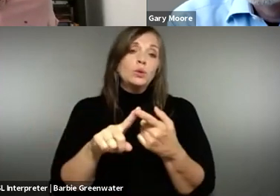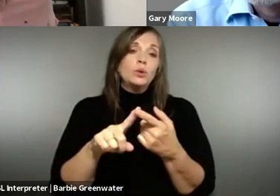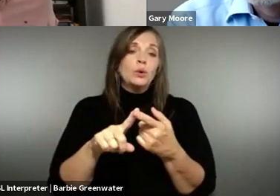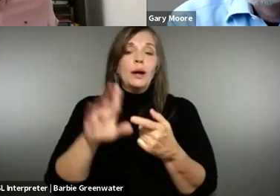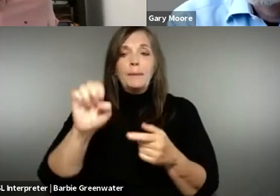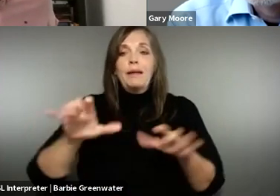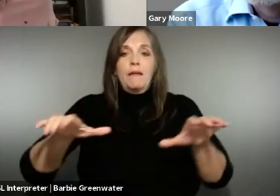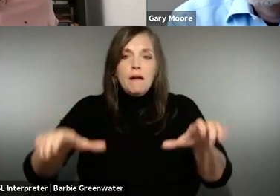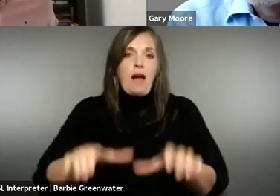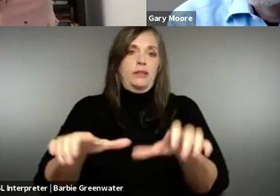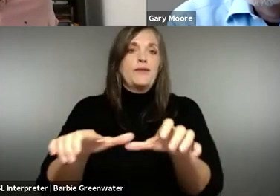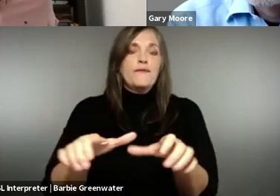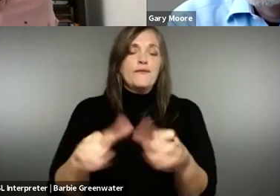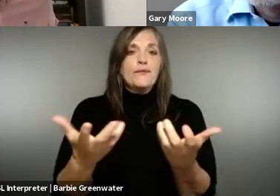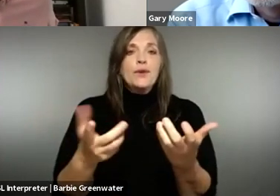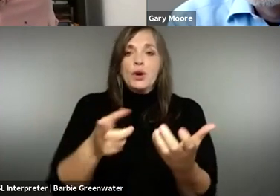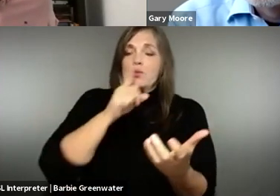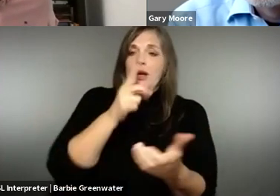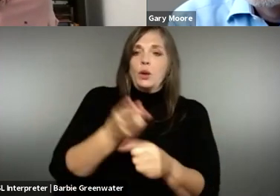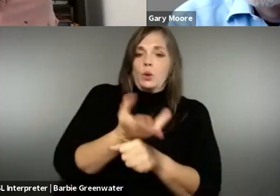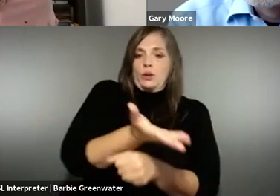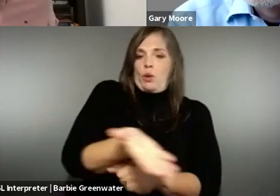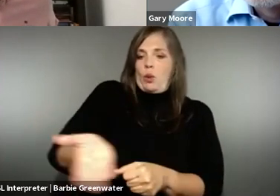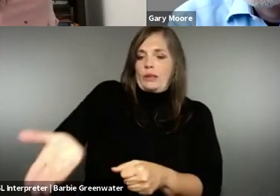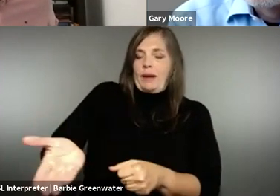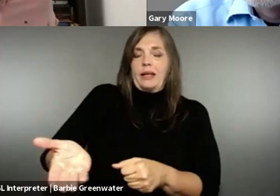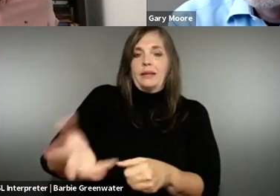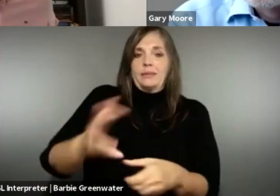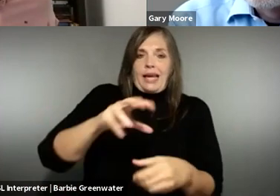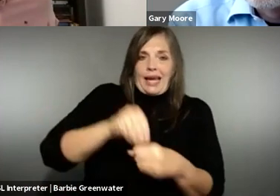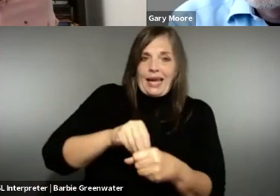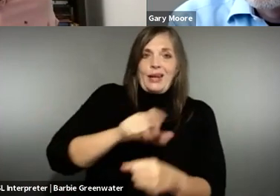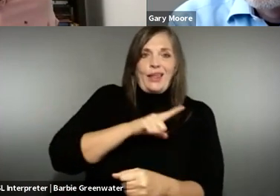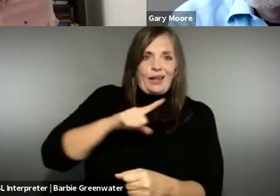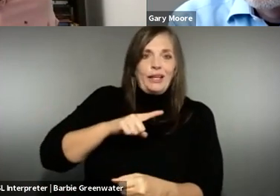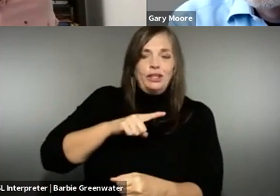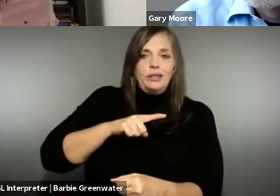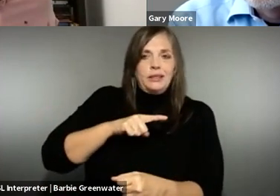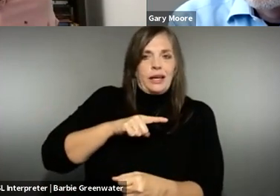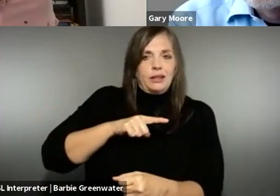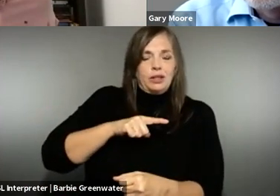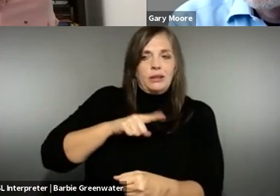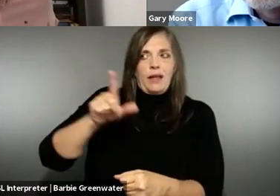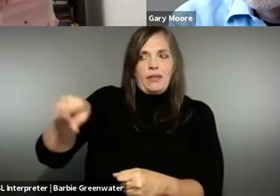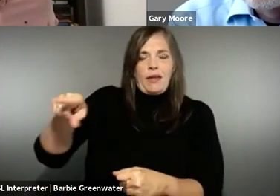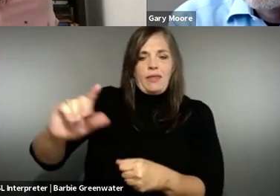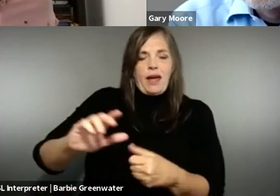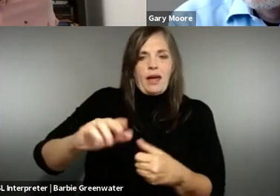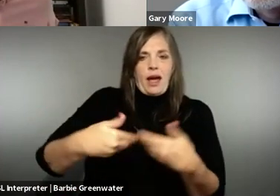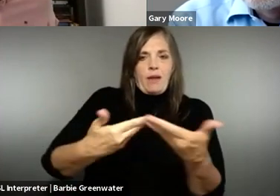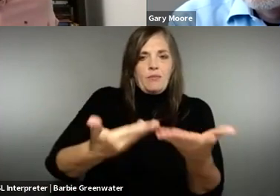I think users will need to -- we need be active and to really use the mechanisms set